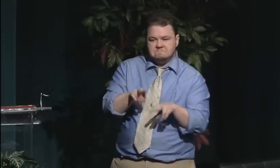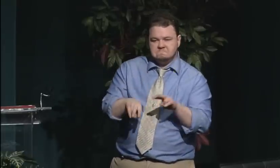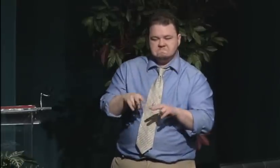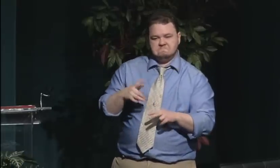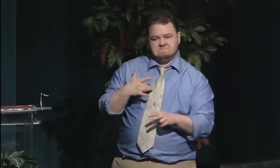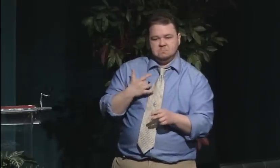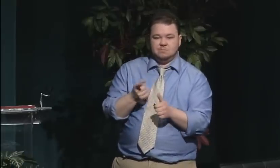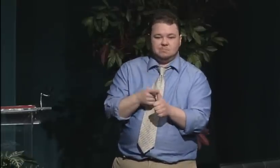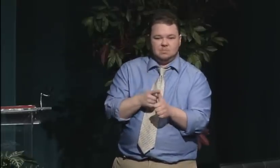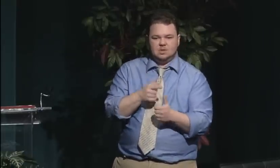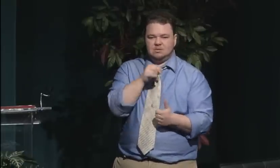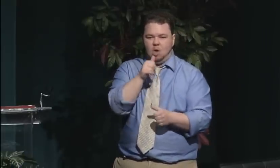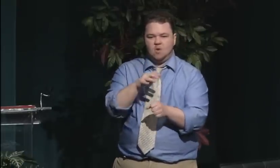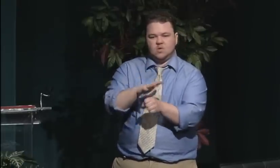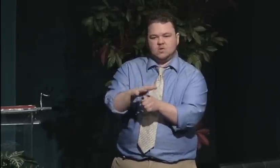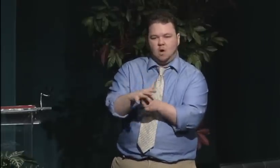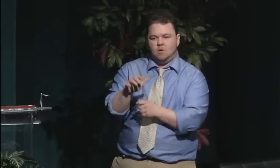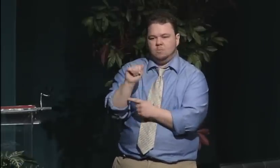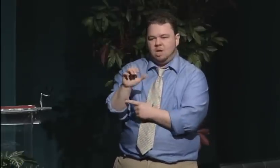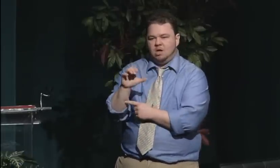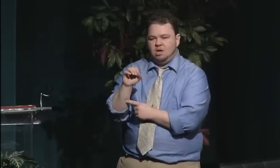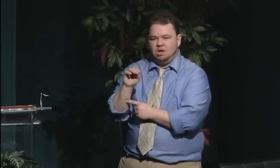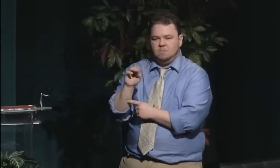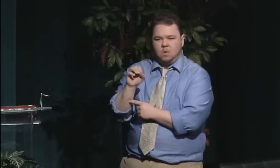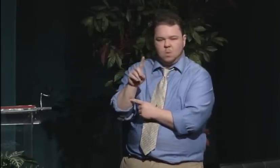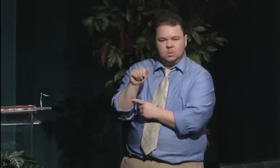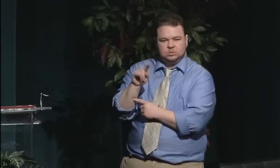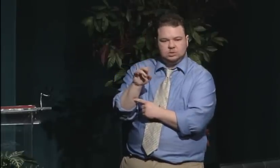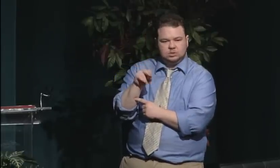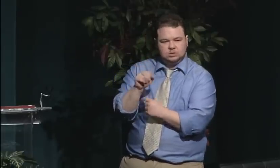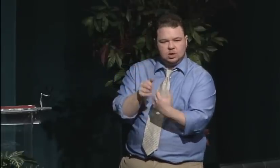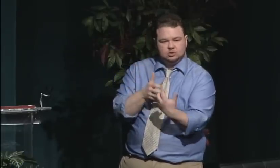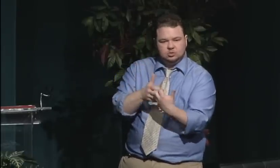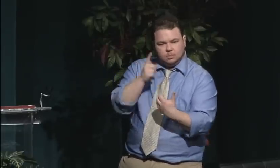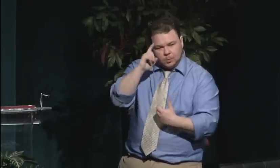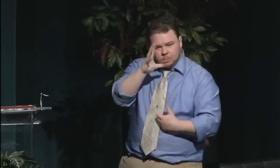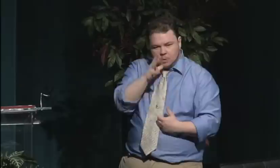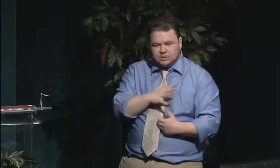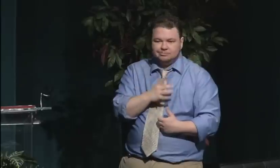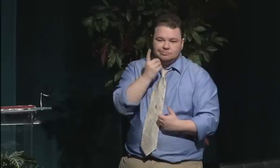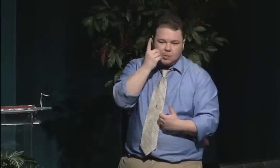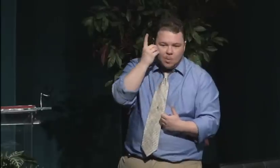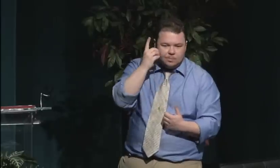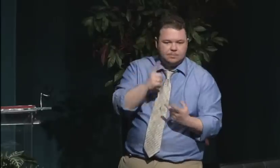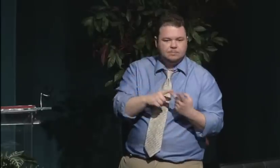were in co-educational institutions with men.